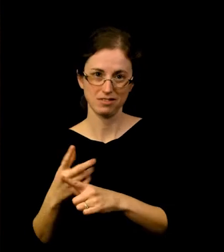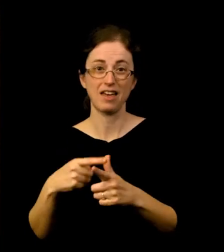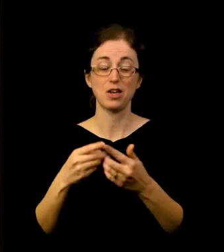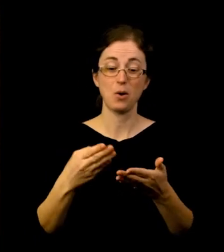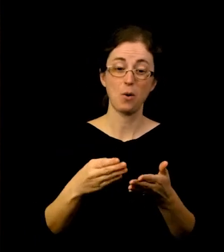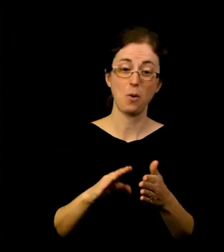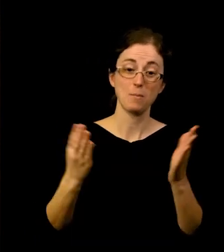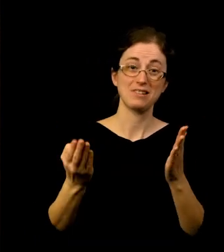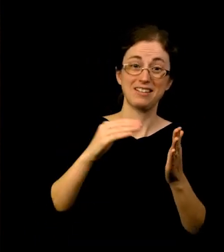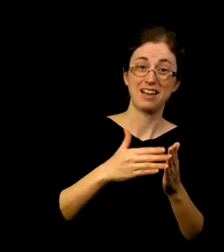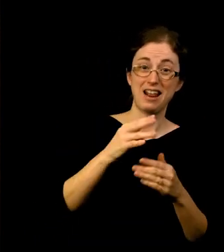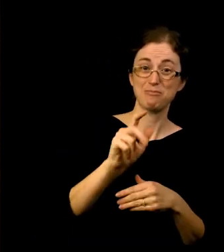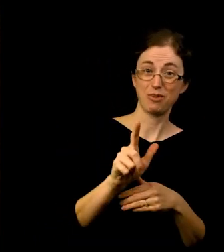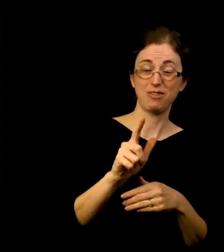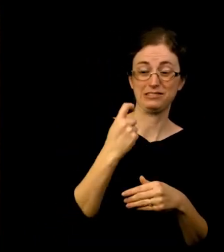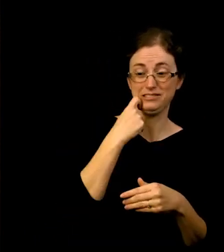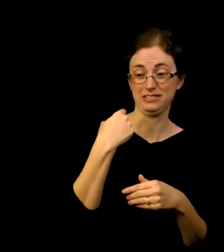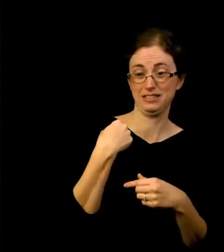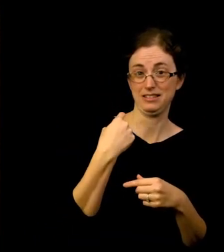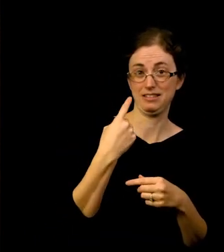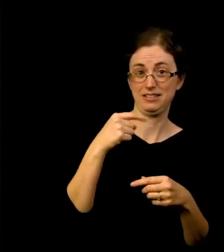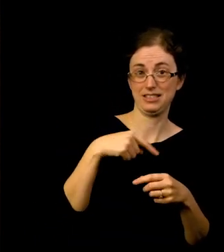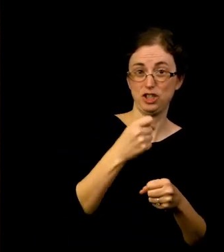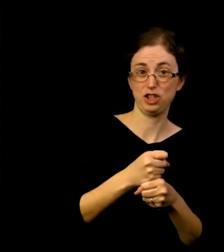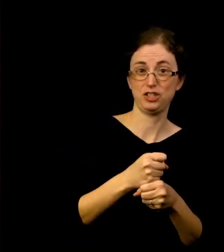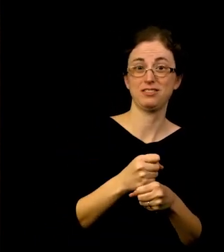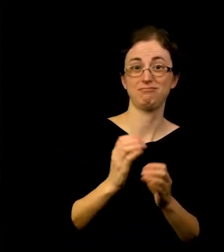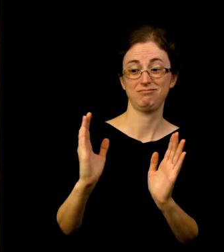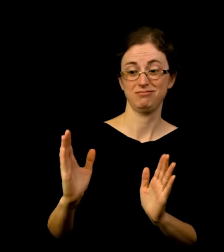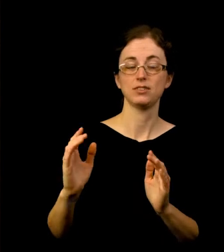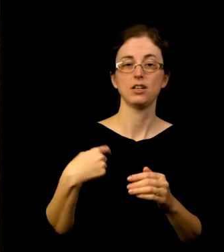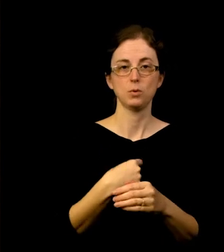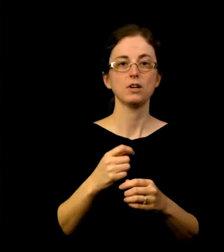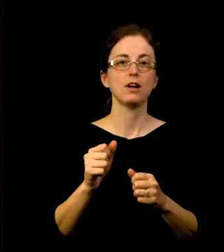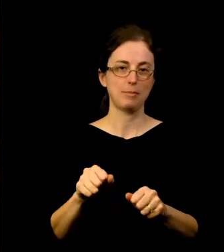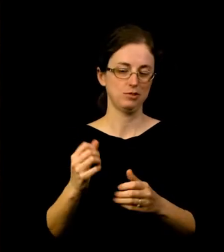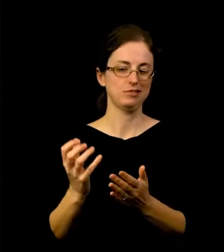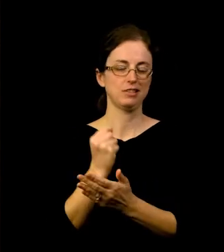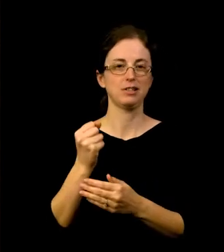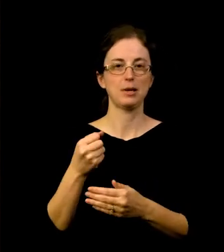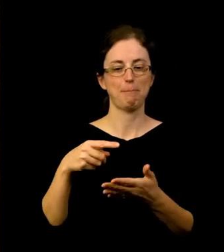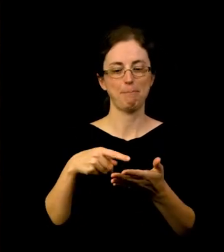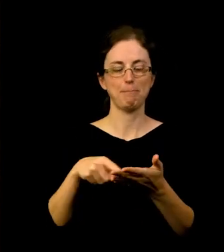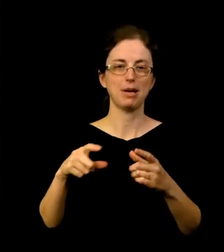During this period, we were successful in securing a second round of Paycheck Protection Program funding that again allowed us to continue